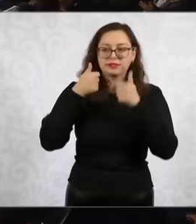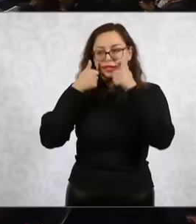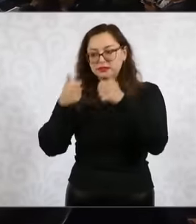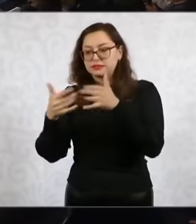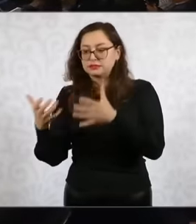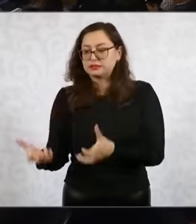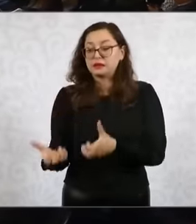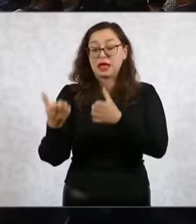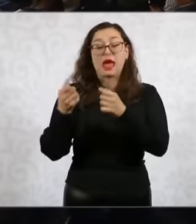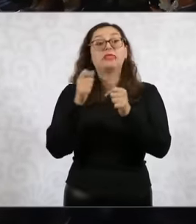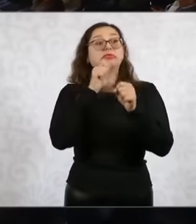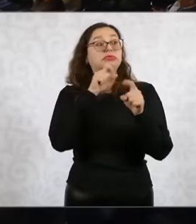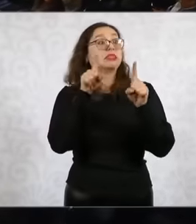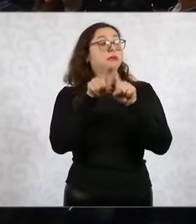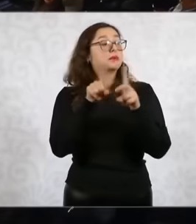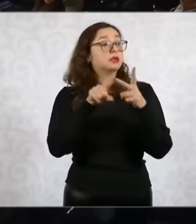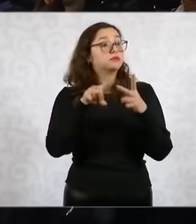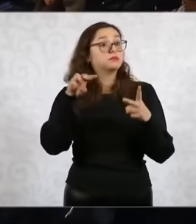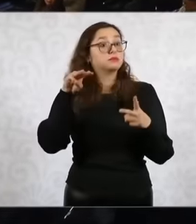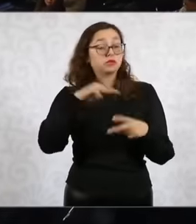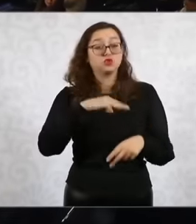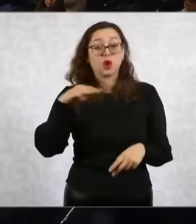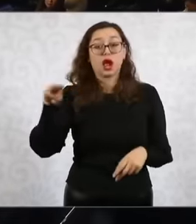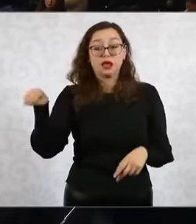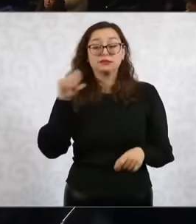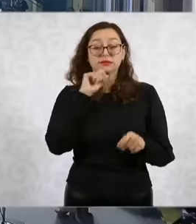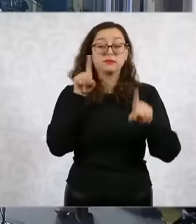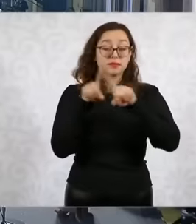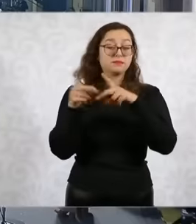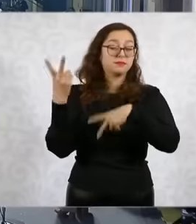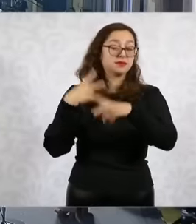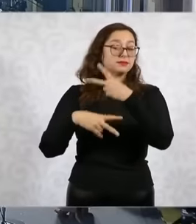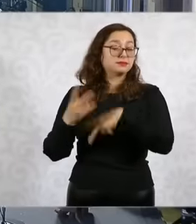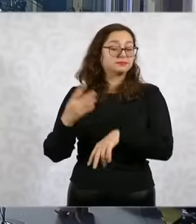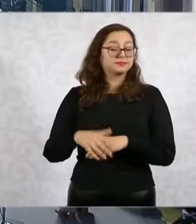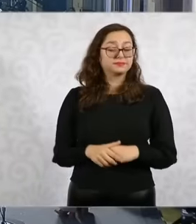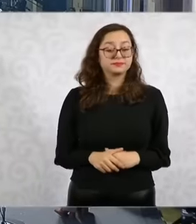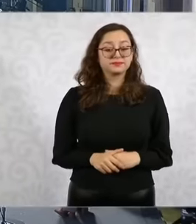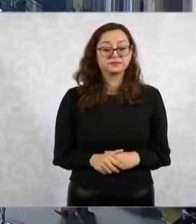Michoacán the governor of Michoacán is also going Okay ask him since he mentions his his cabinet